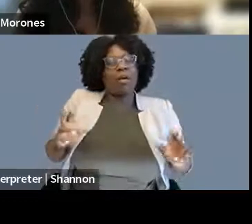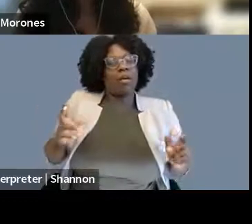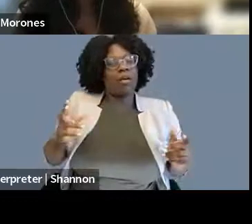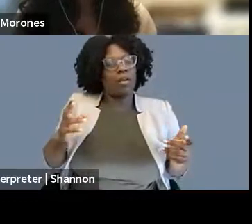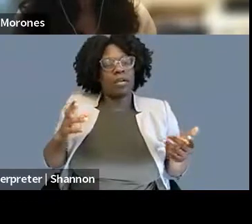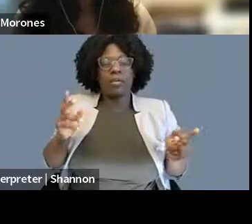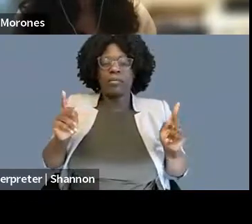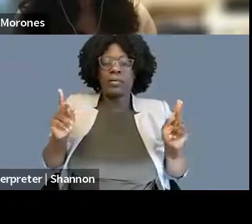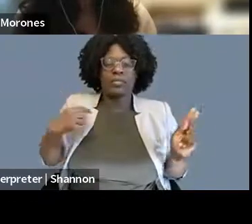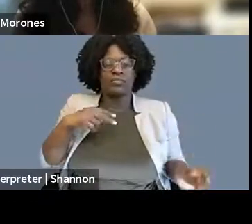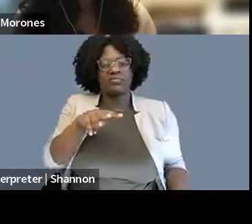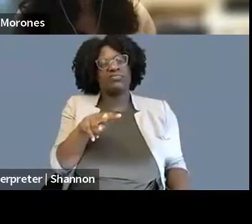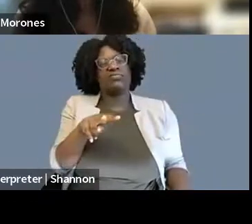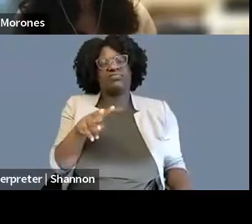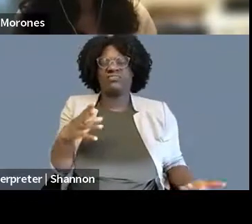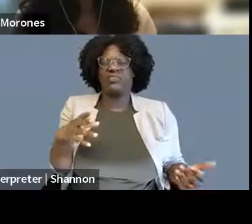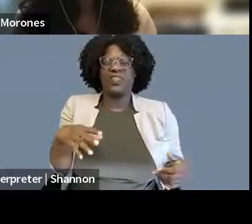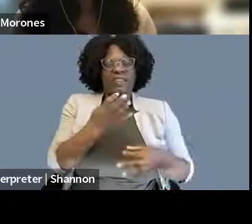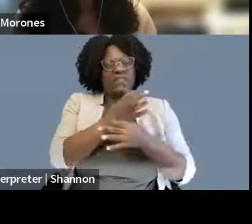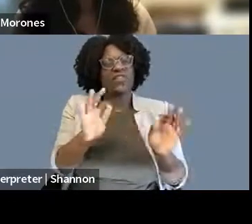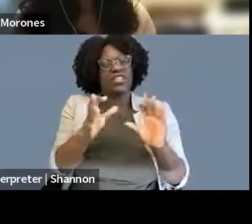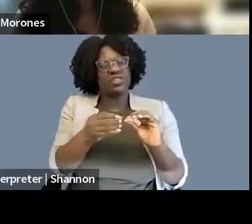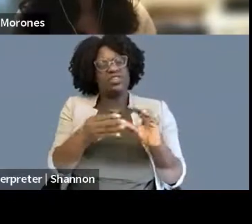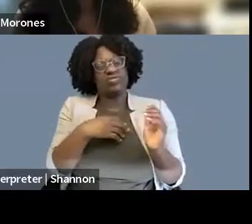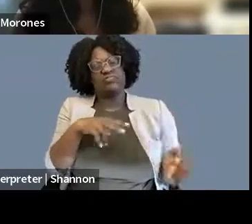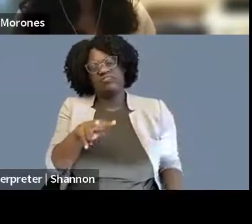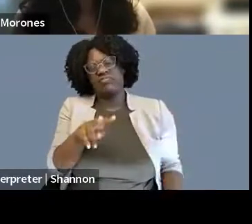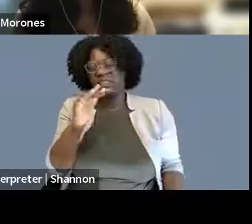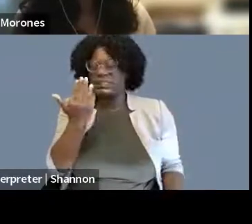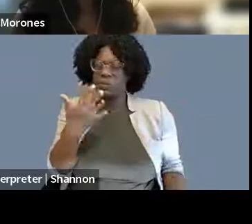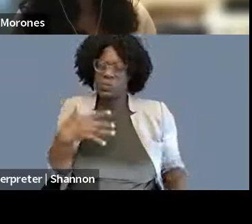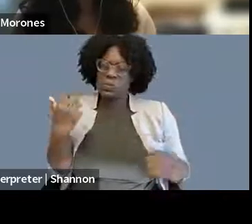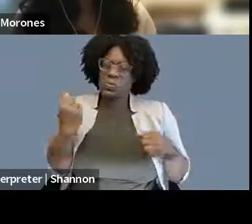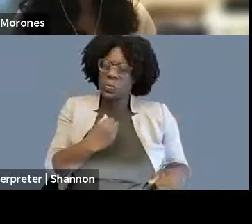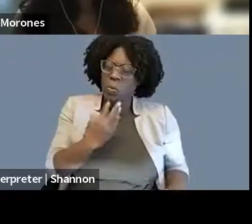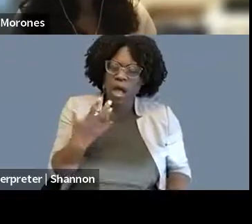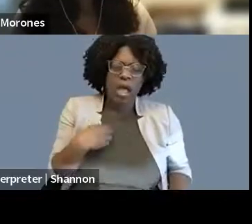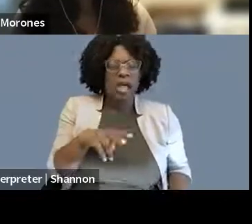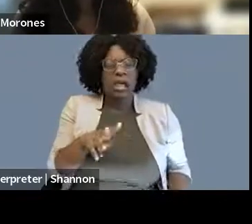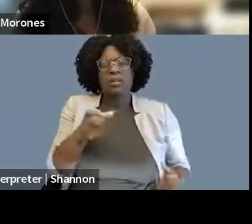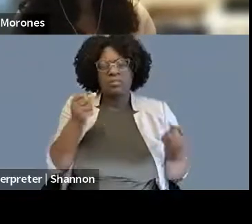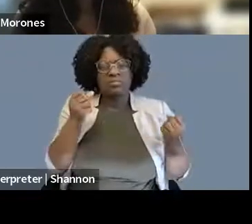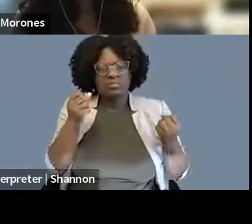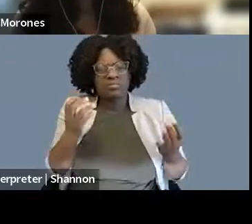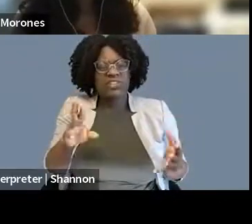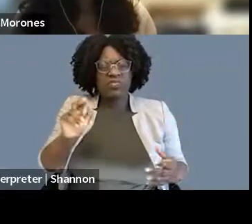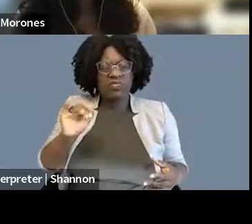of whitewashed things keep you from engaging in what can be really meaningful work. And so yeah.